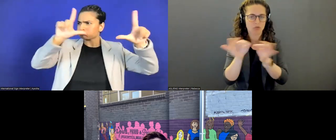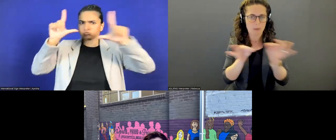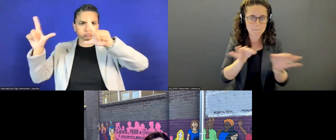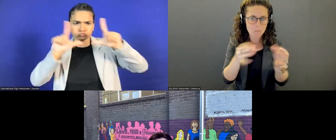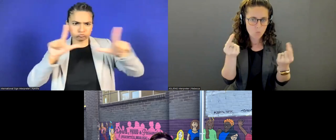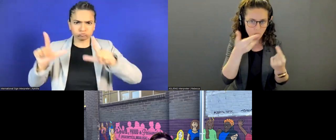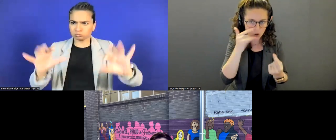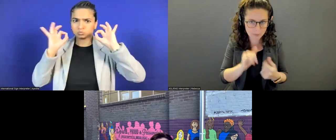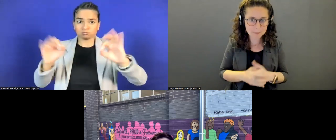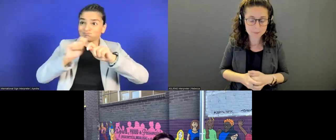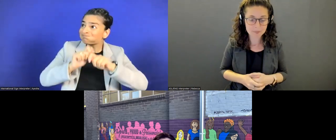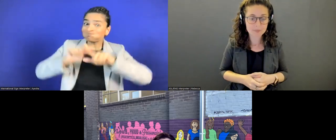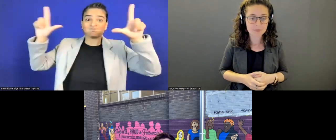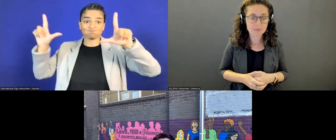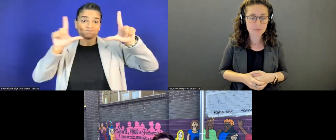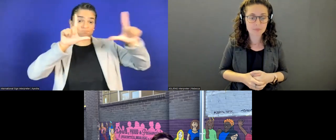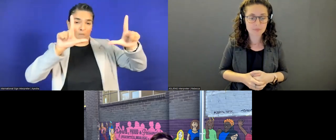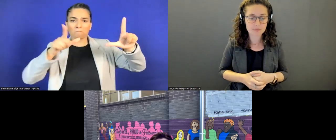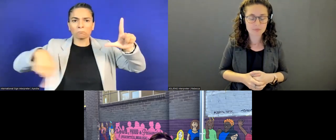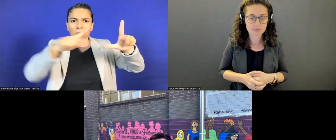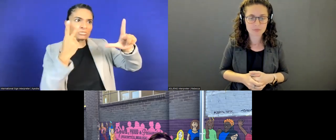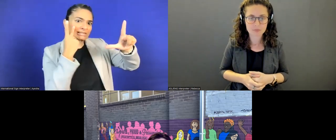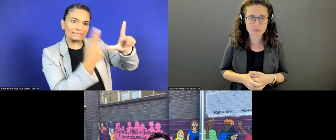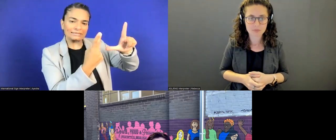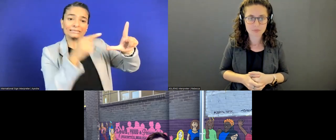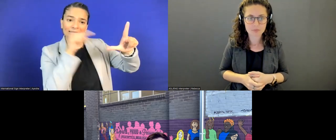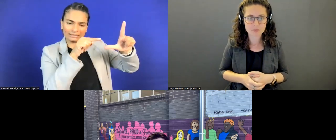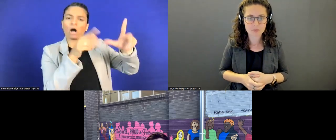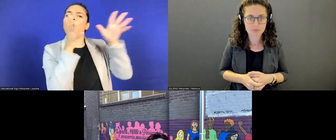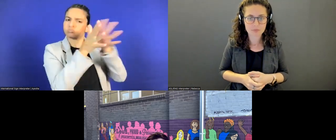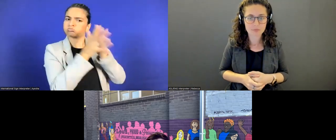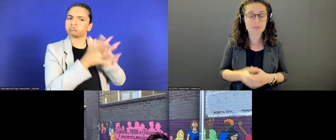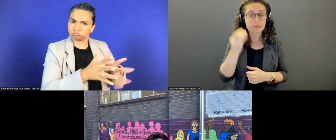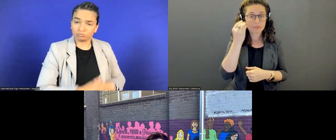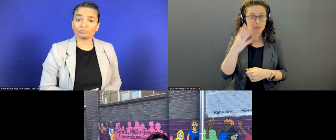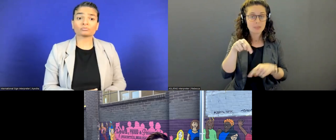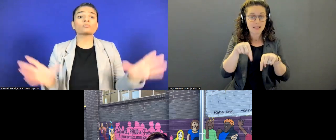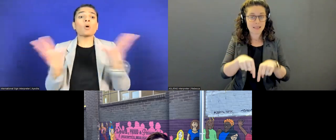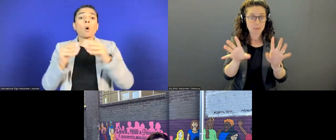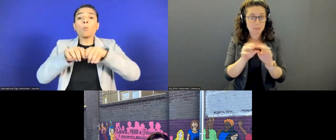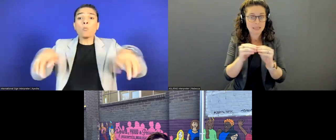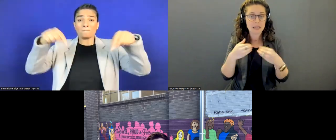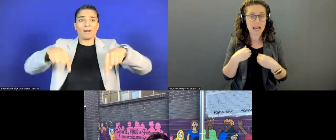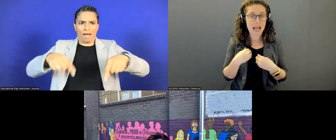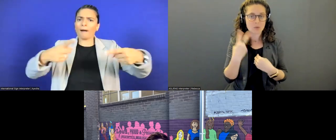This webinar, you might note, we have American Sign Language interpreters as well as International